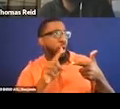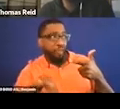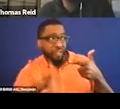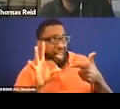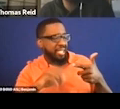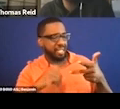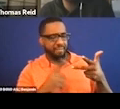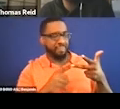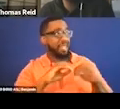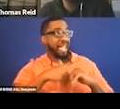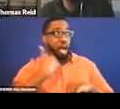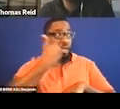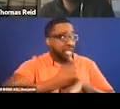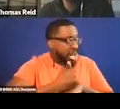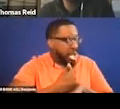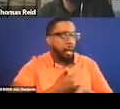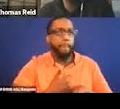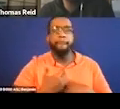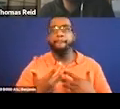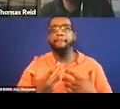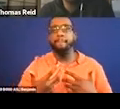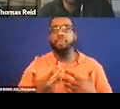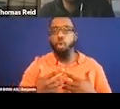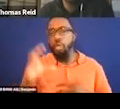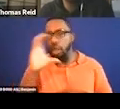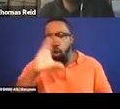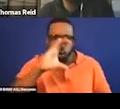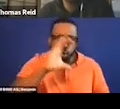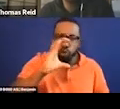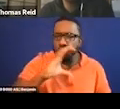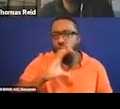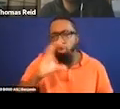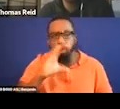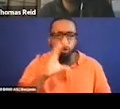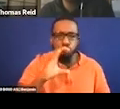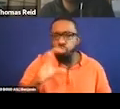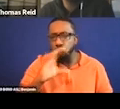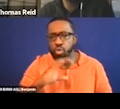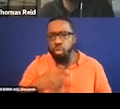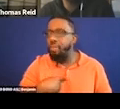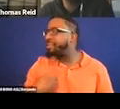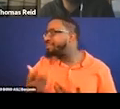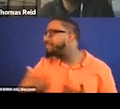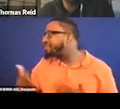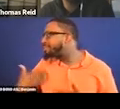than often I'm trying to convince my family to just go ahead and watch the movie. But now you see everybody's old enough now, they're